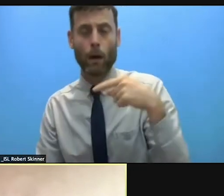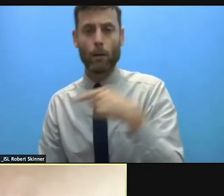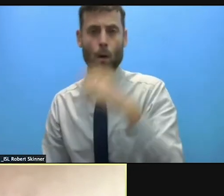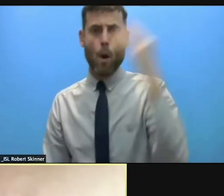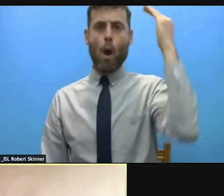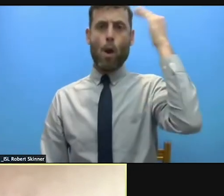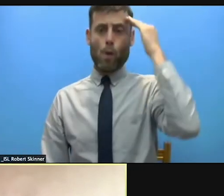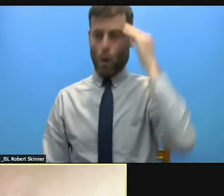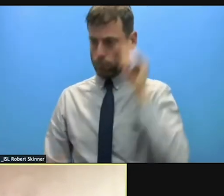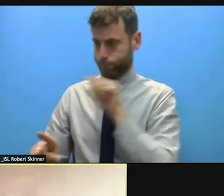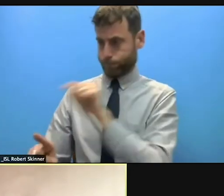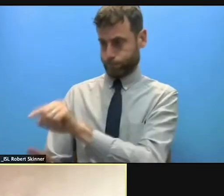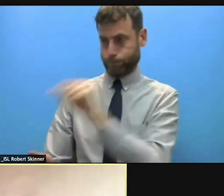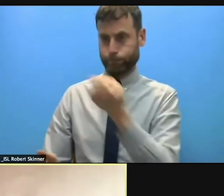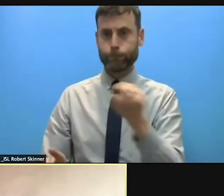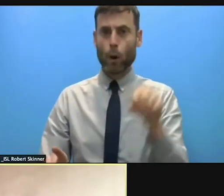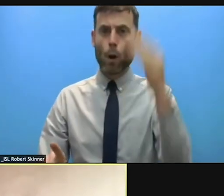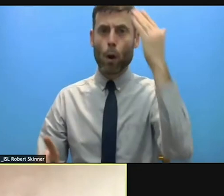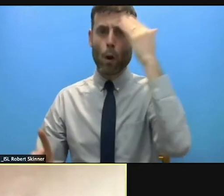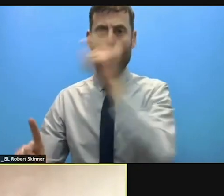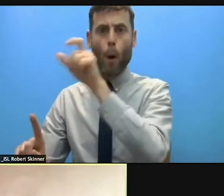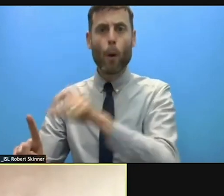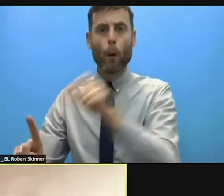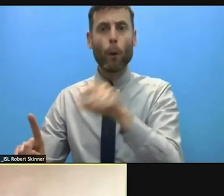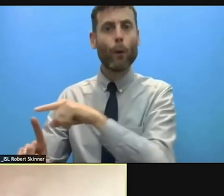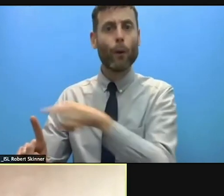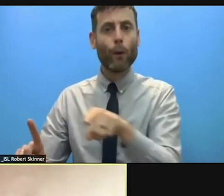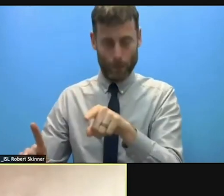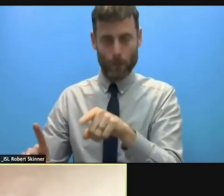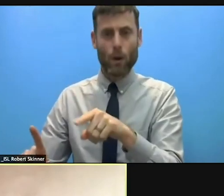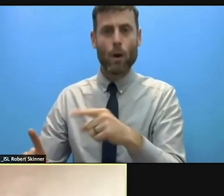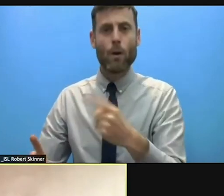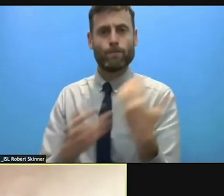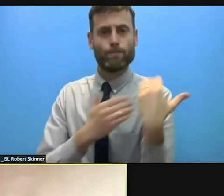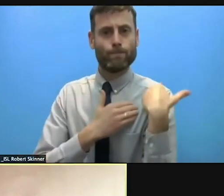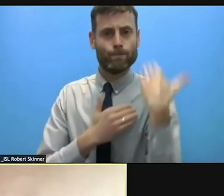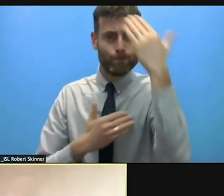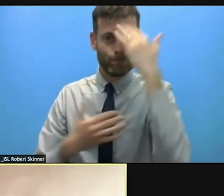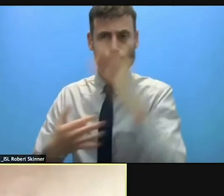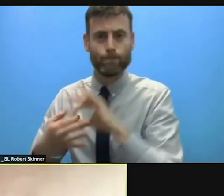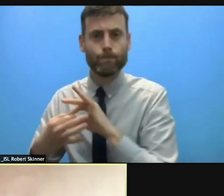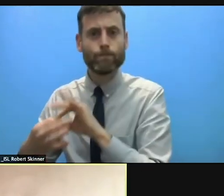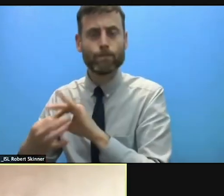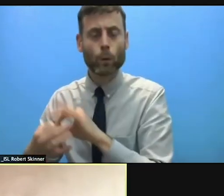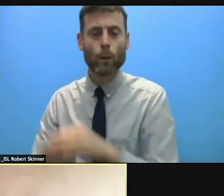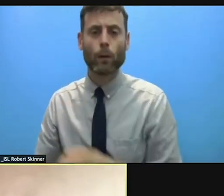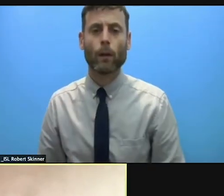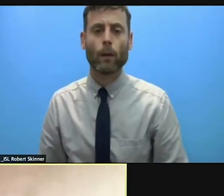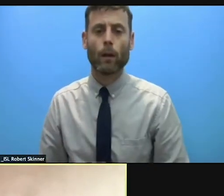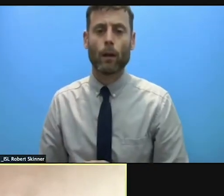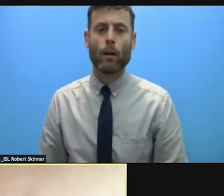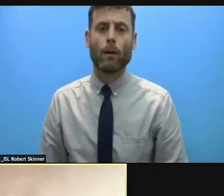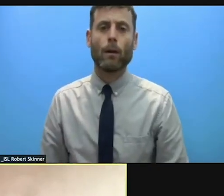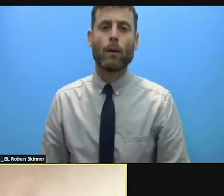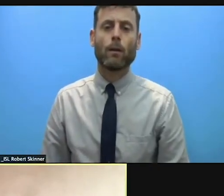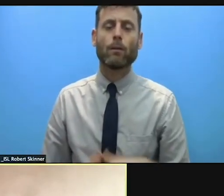I think we've also seen that crises exacerbate preexisting inequalities. Often that's for women